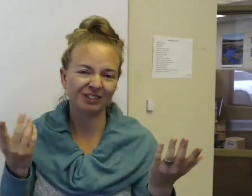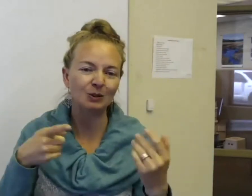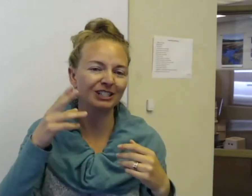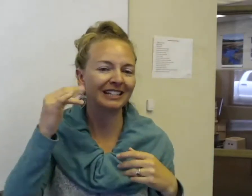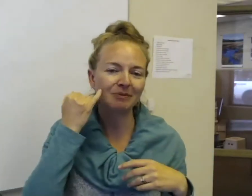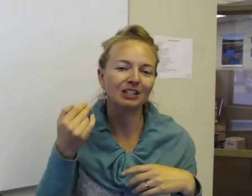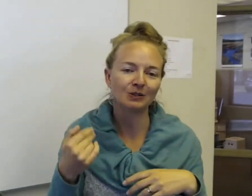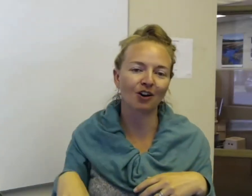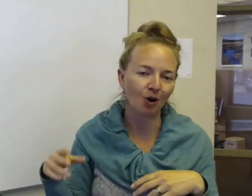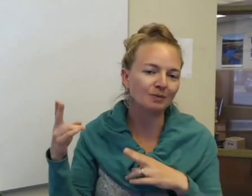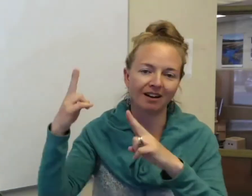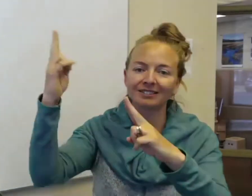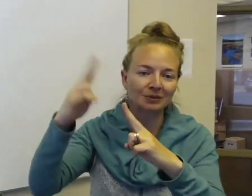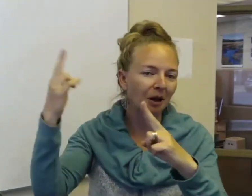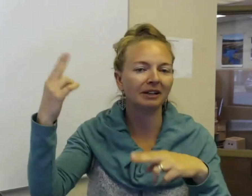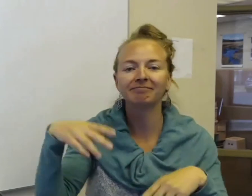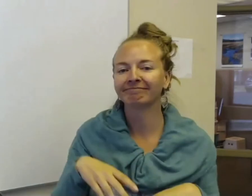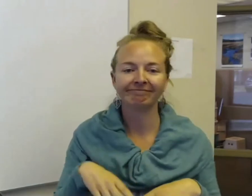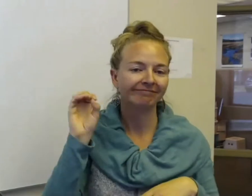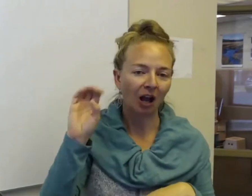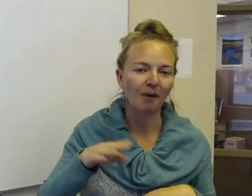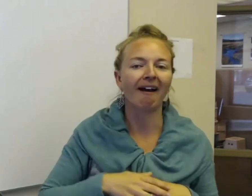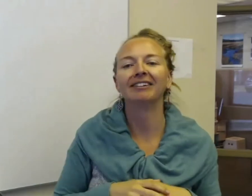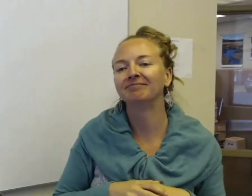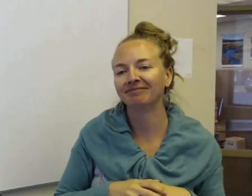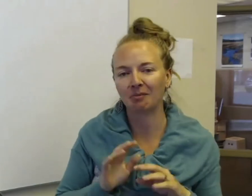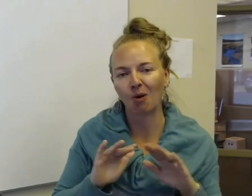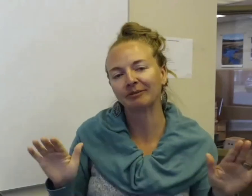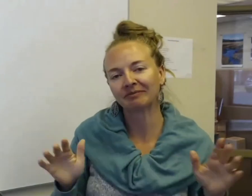You would just see me use our home sign. So Summit, Outback, and more. So that